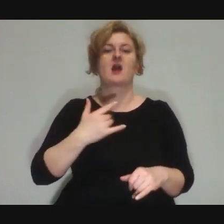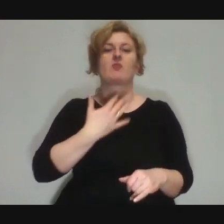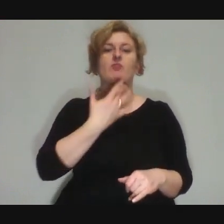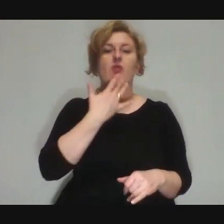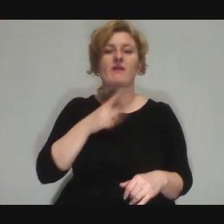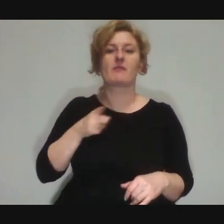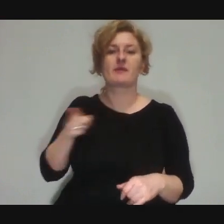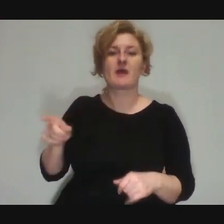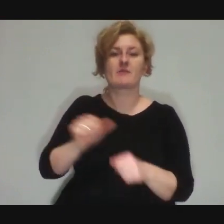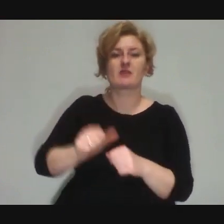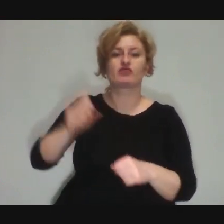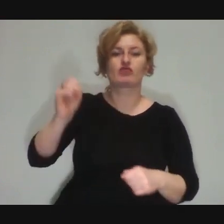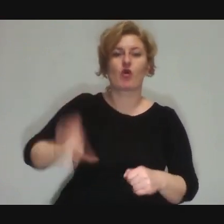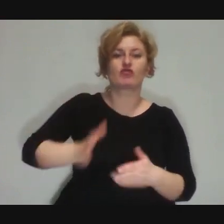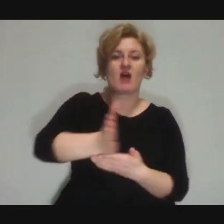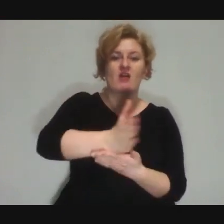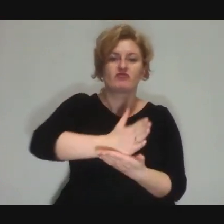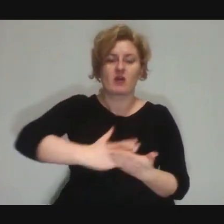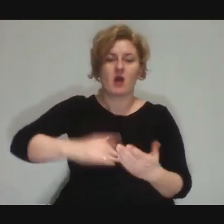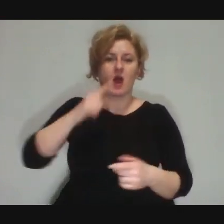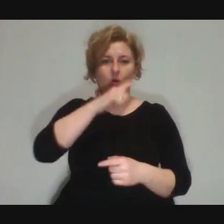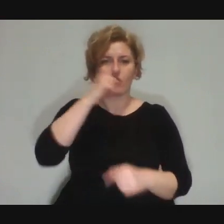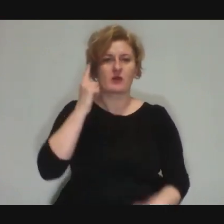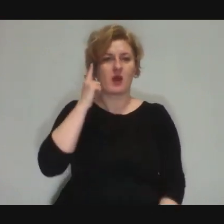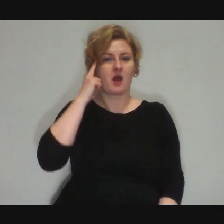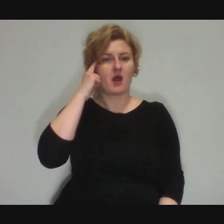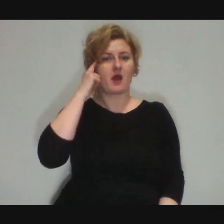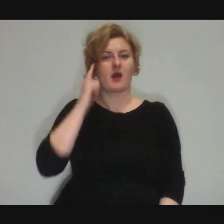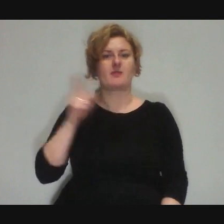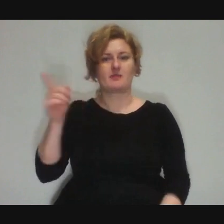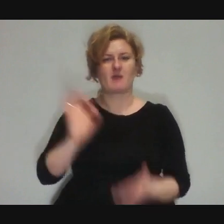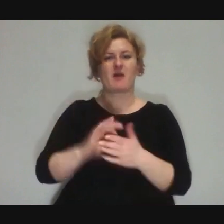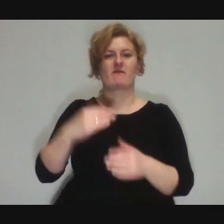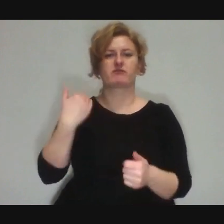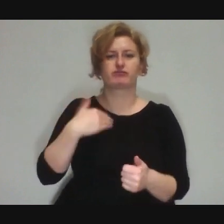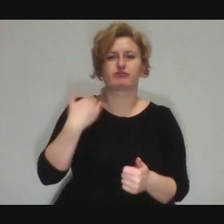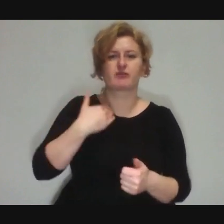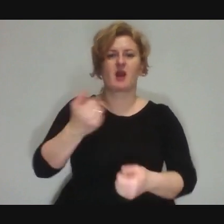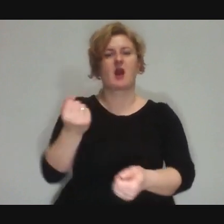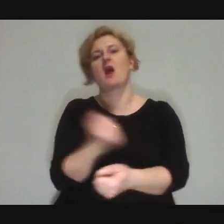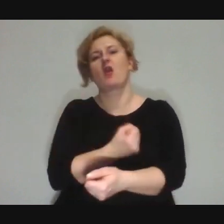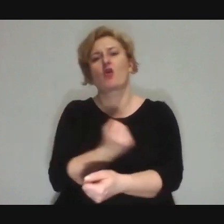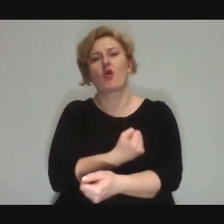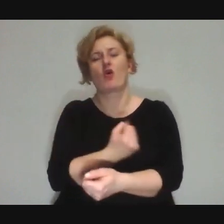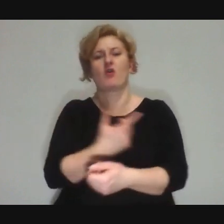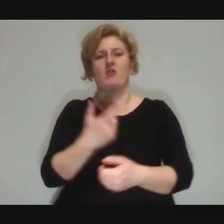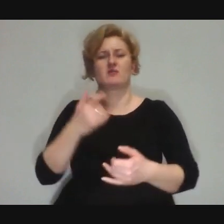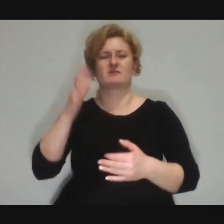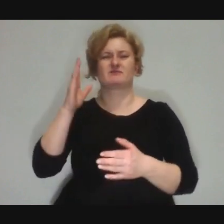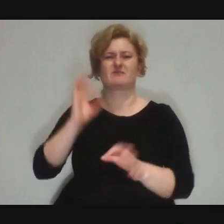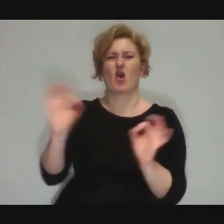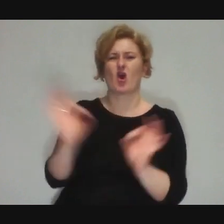people think in their heads that there are booze addicts, drug addicts and, in general, the total dregs, the dregs of society.